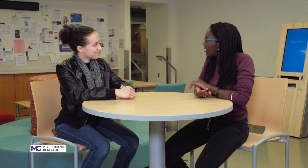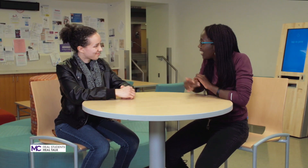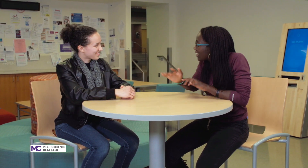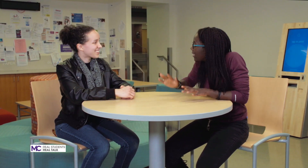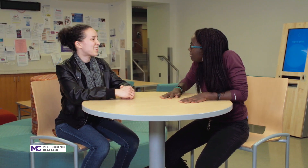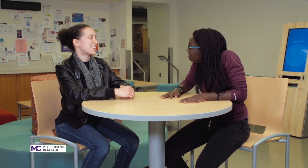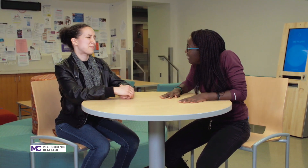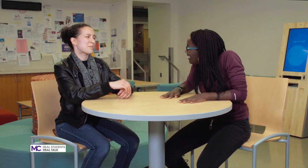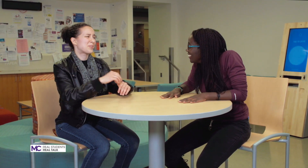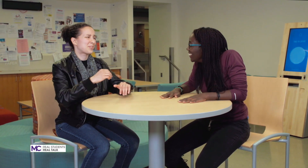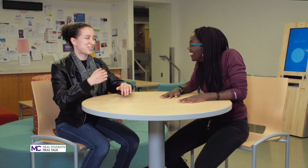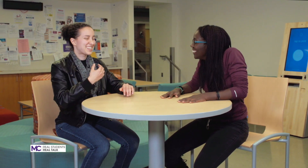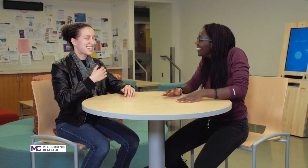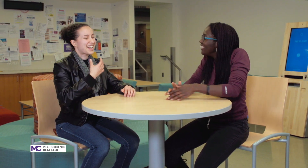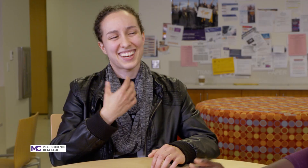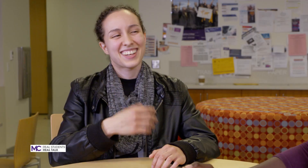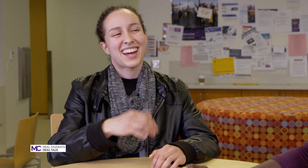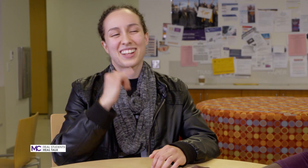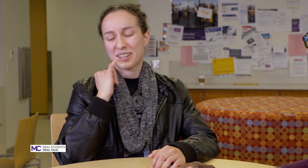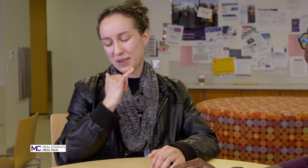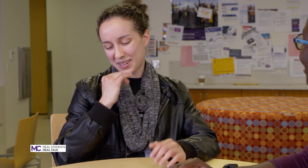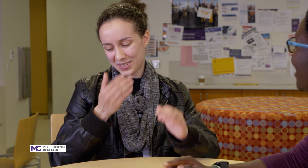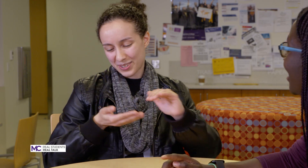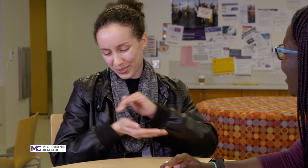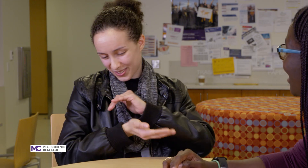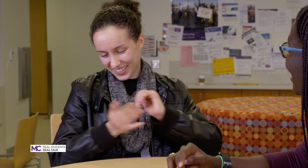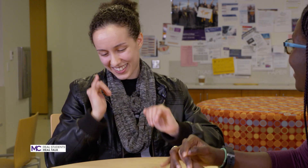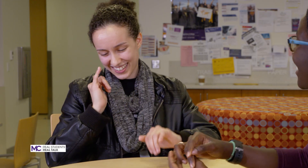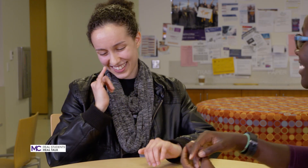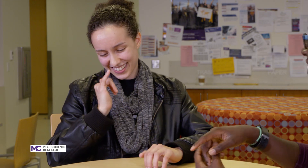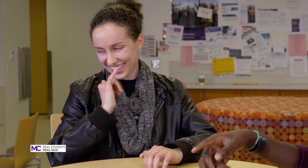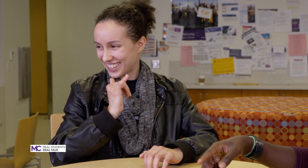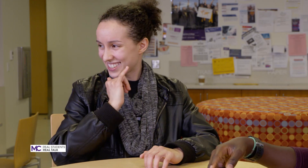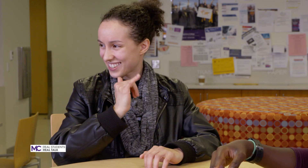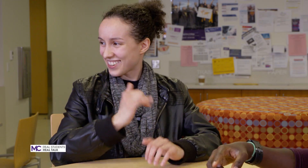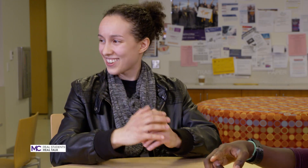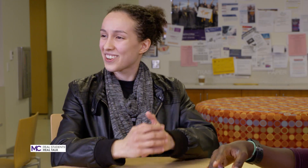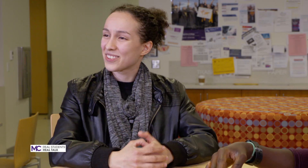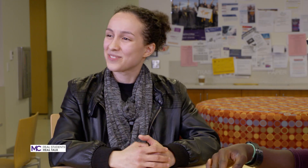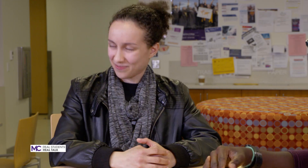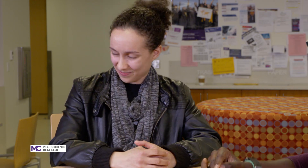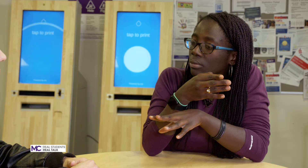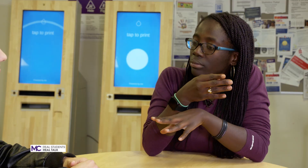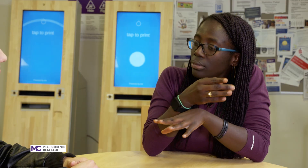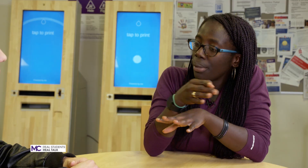yeah I like baking too do this yes the